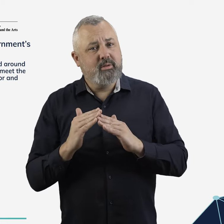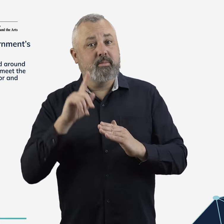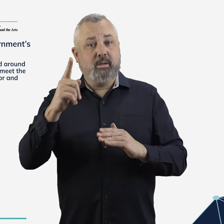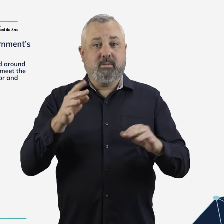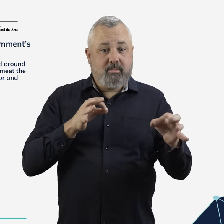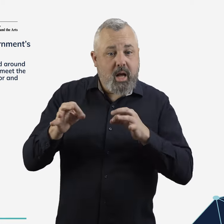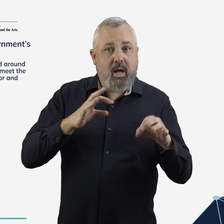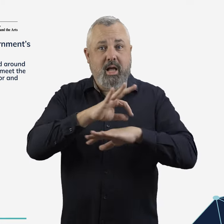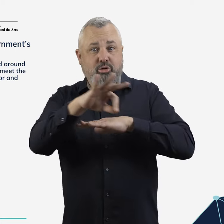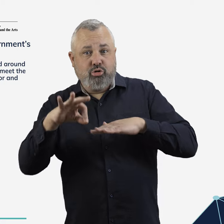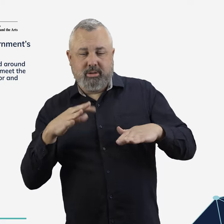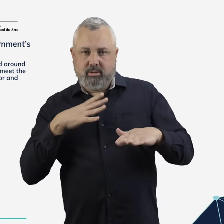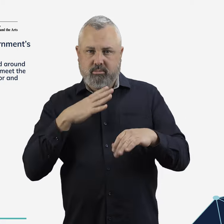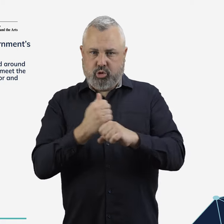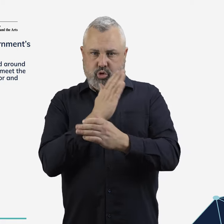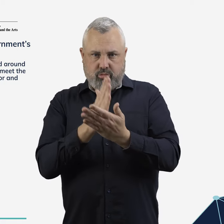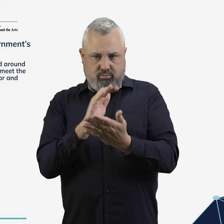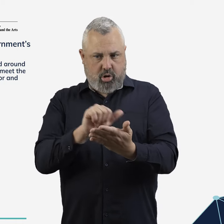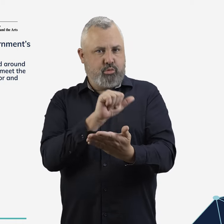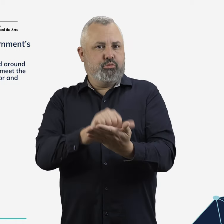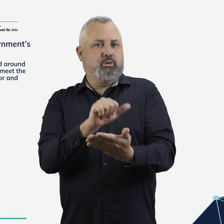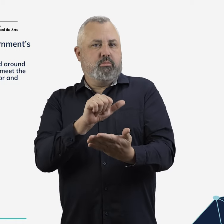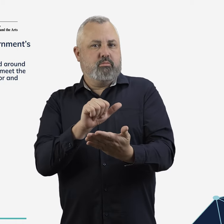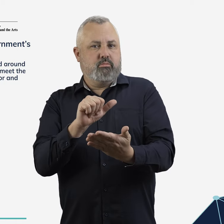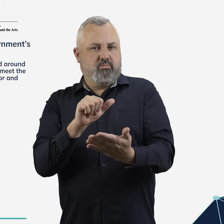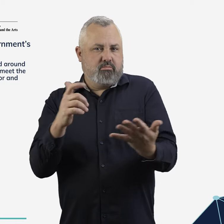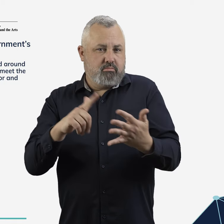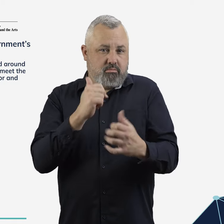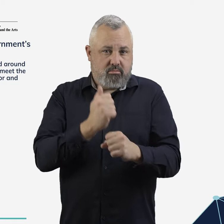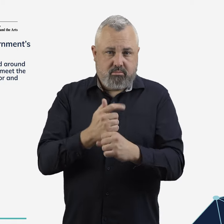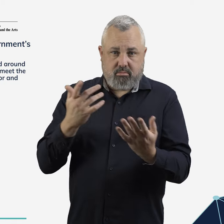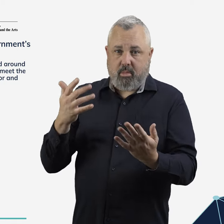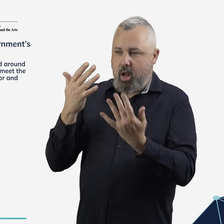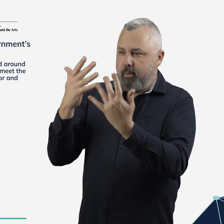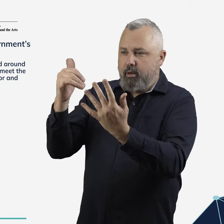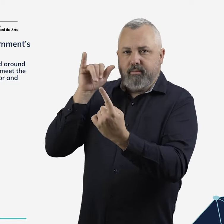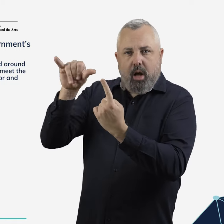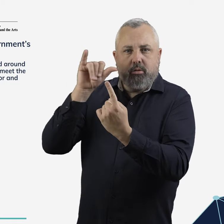The right planning decisions at airports, and in surrounding areas, are important to ensure aviation